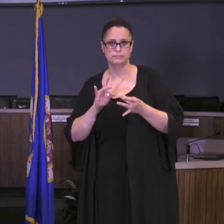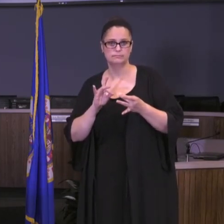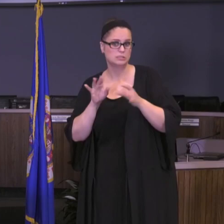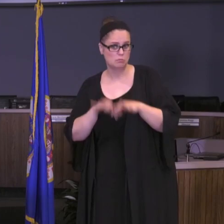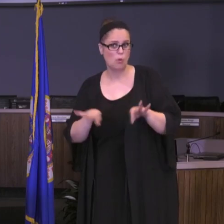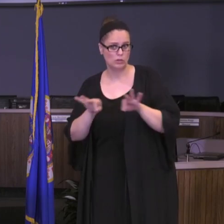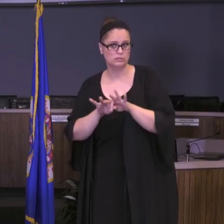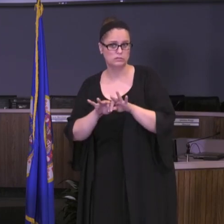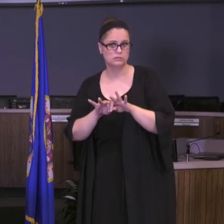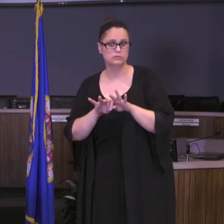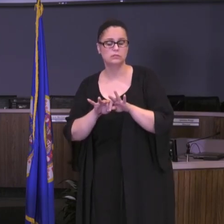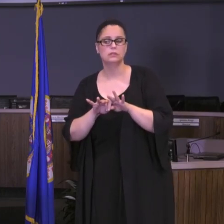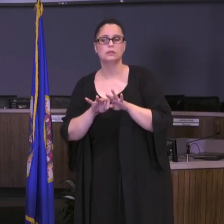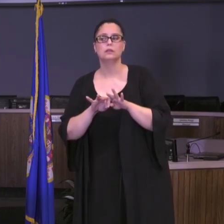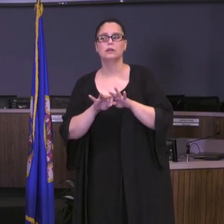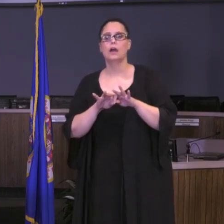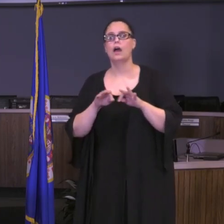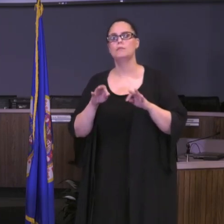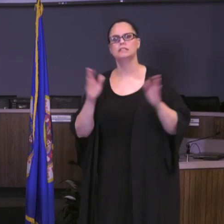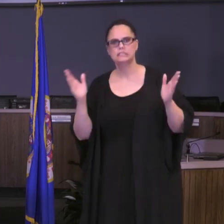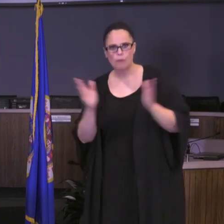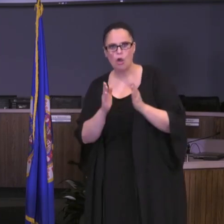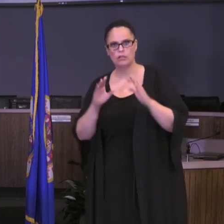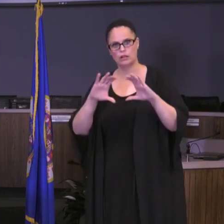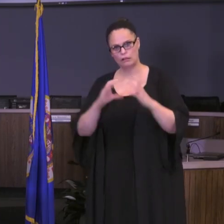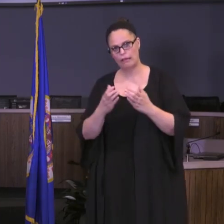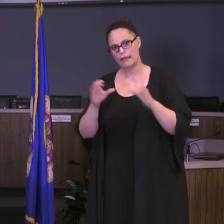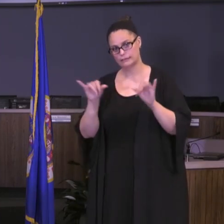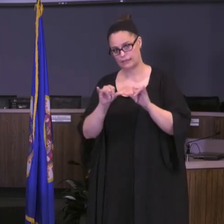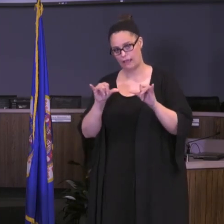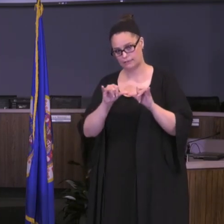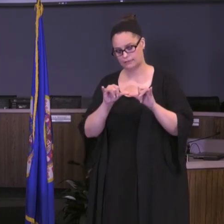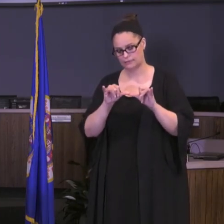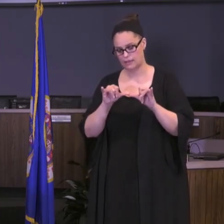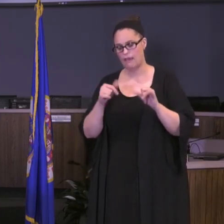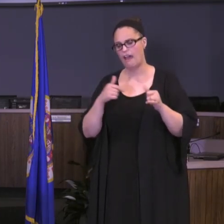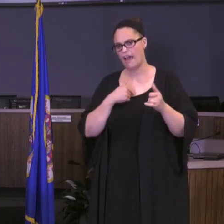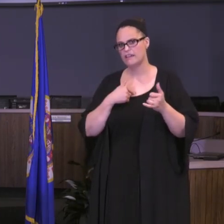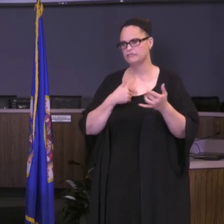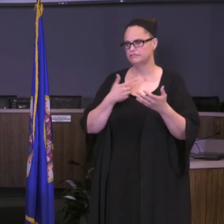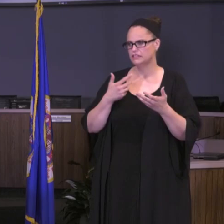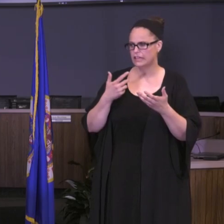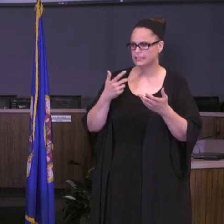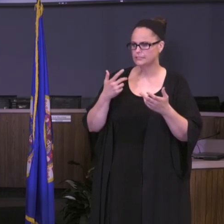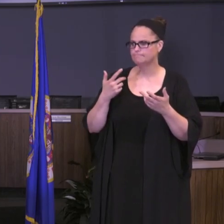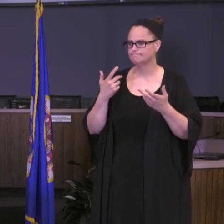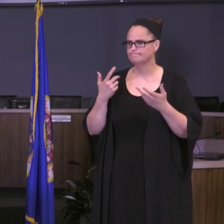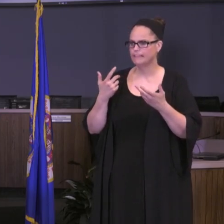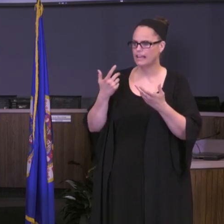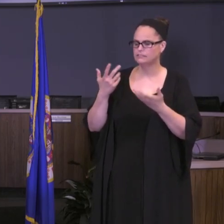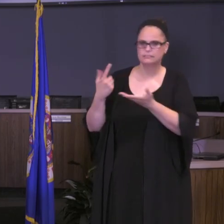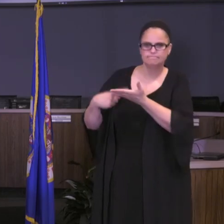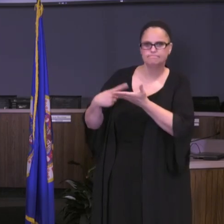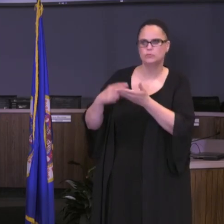class sizes. We have had some districts that I've interacted with that have been doing some face-to-face summer school.